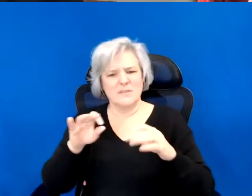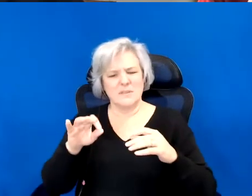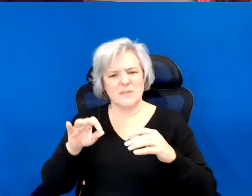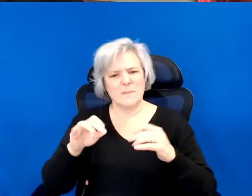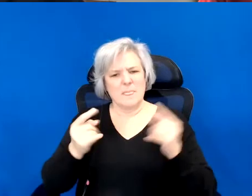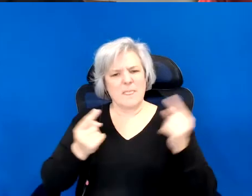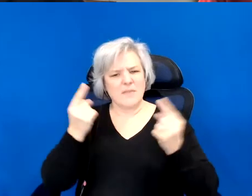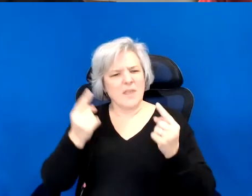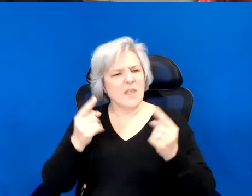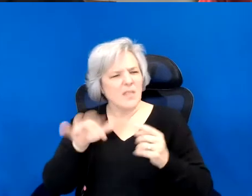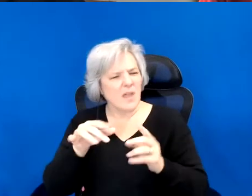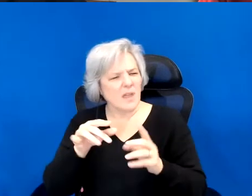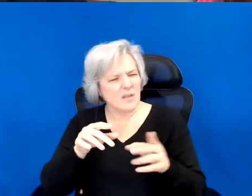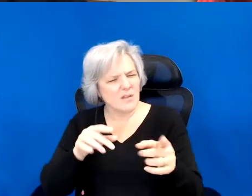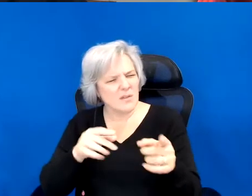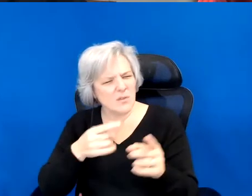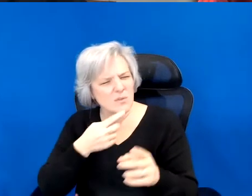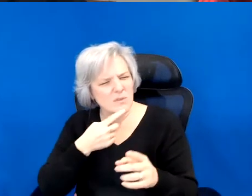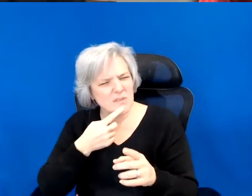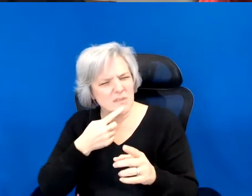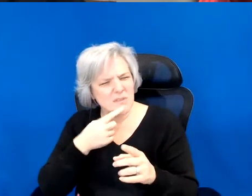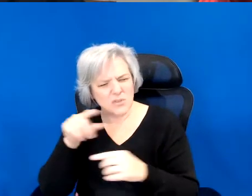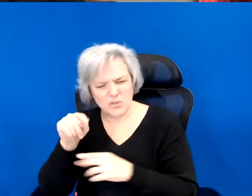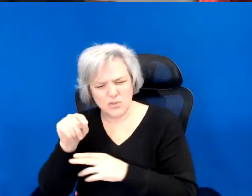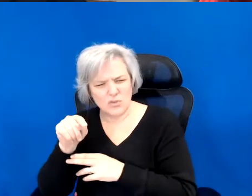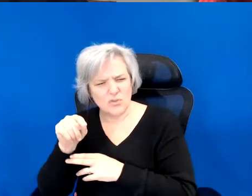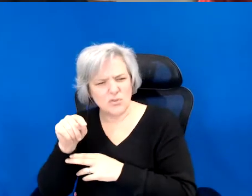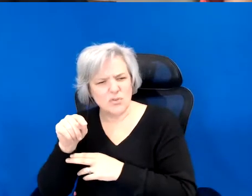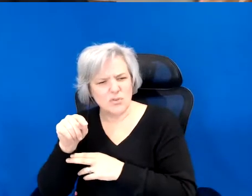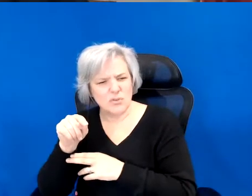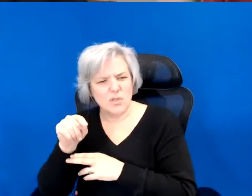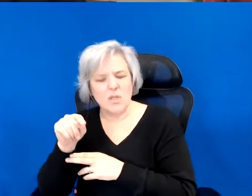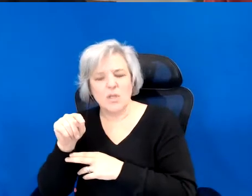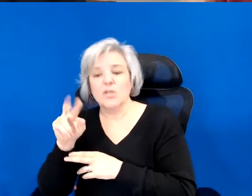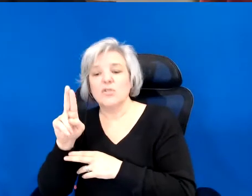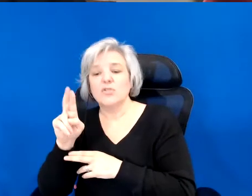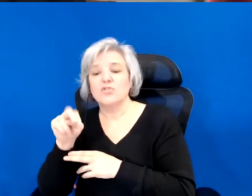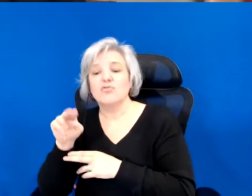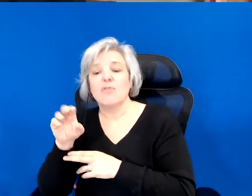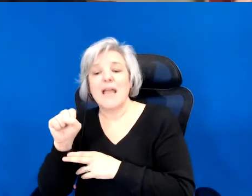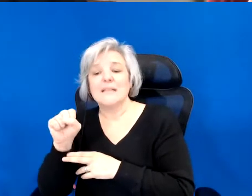was the term that chased trans, trans as method, and I think.